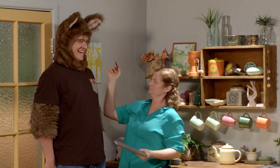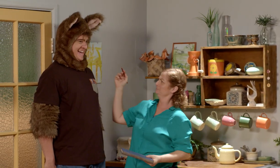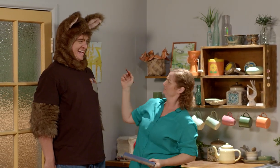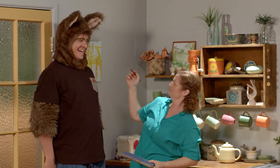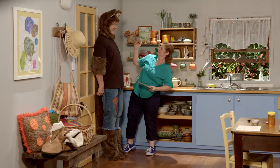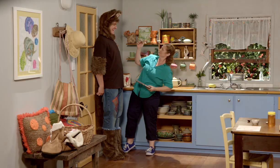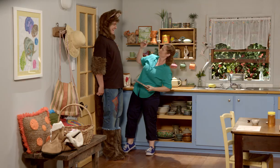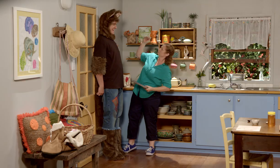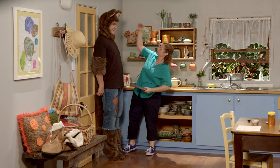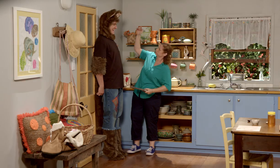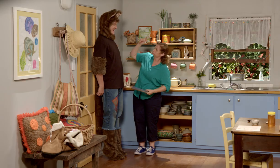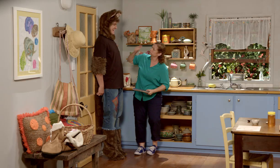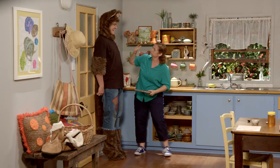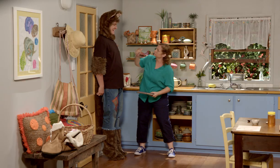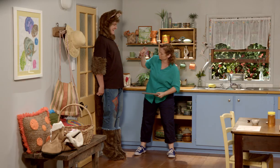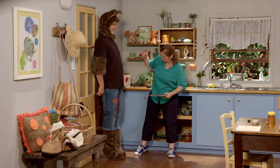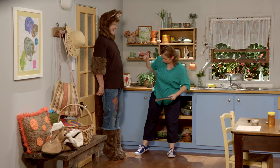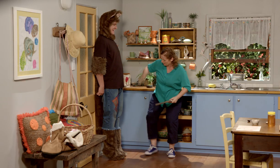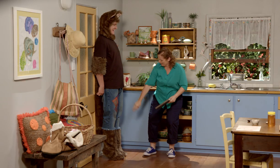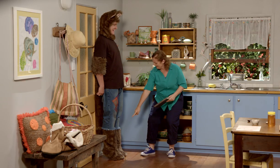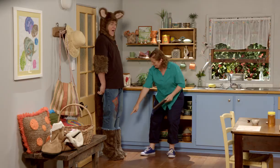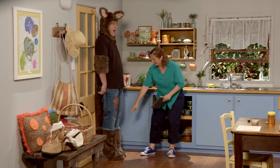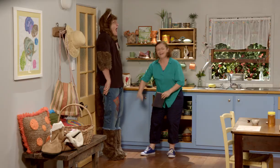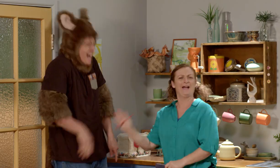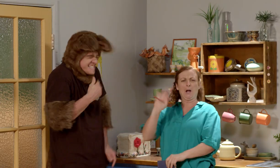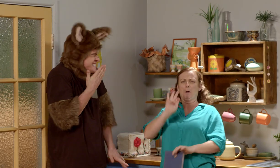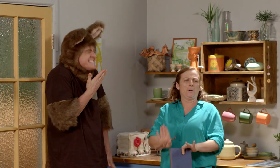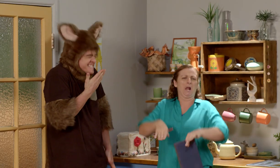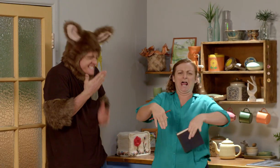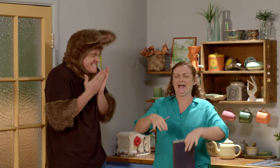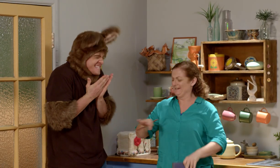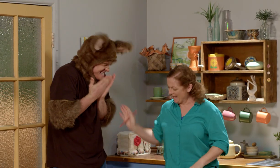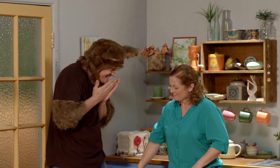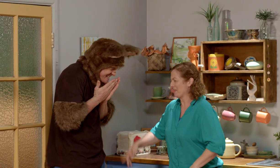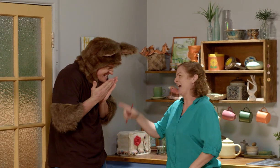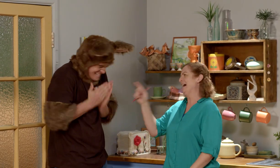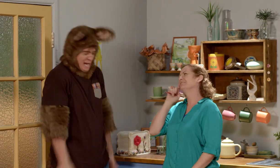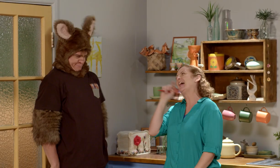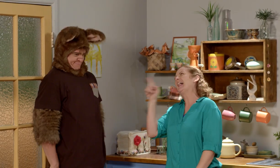You're very tall. Ha ha! Possum don't put your feet up,